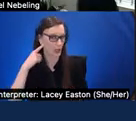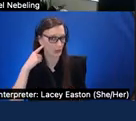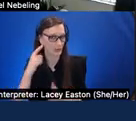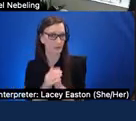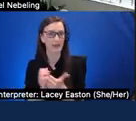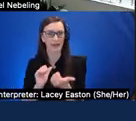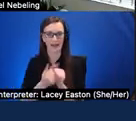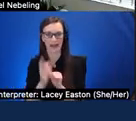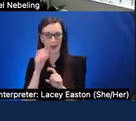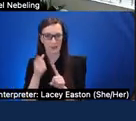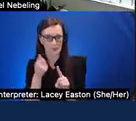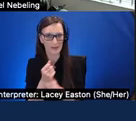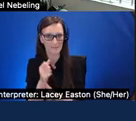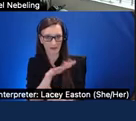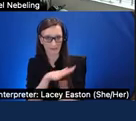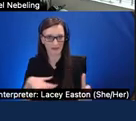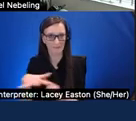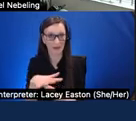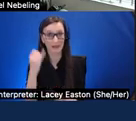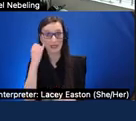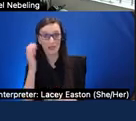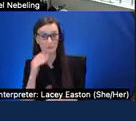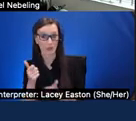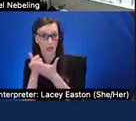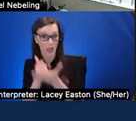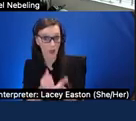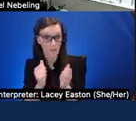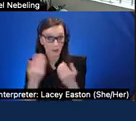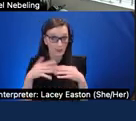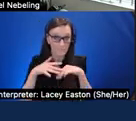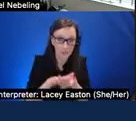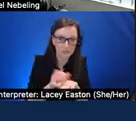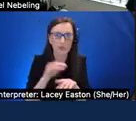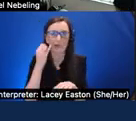whether it's helpful for immersion or whether it's overload for the senses so it's an interesting